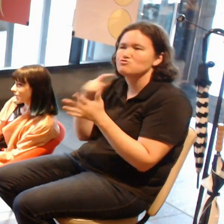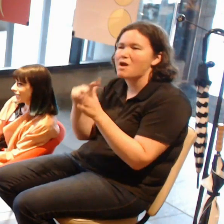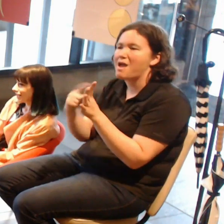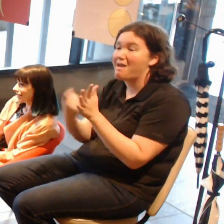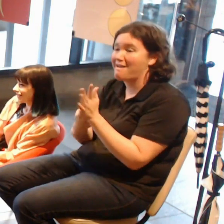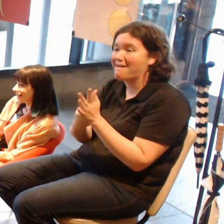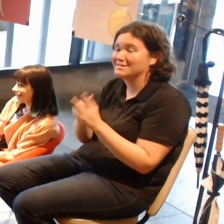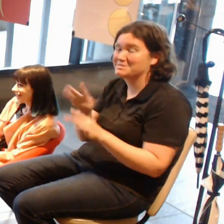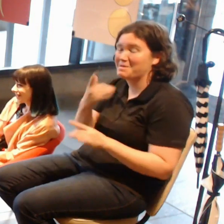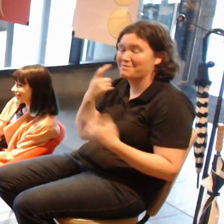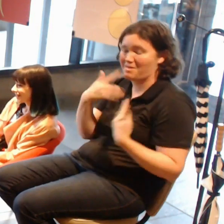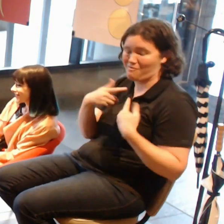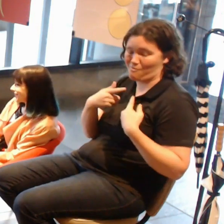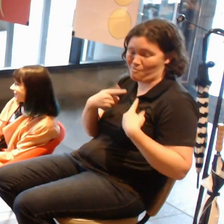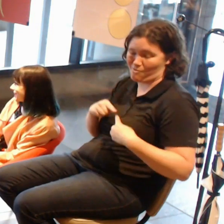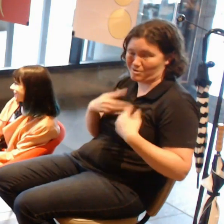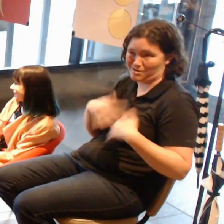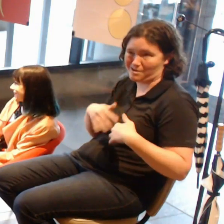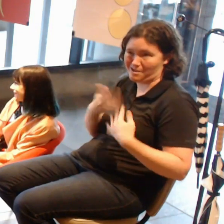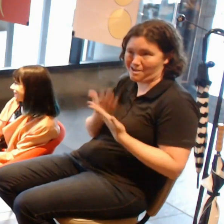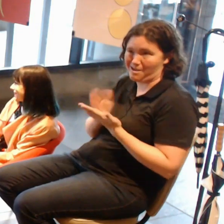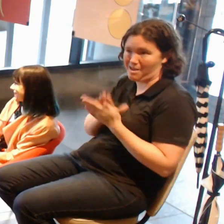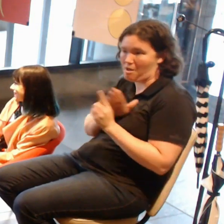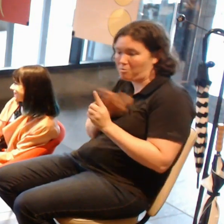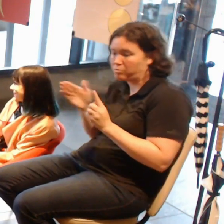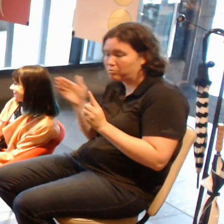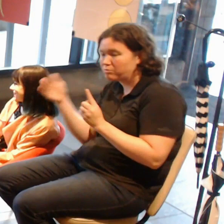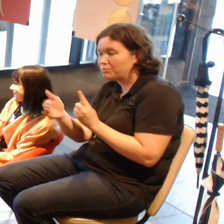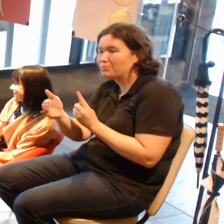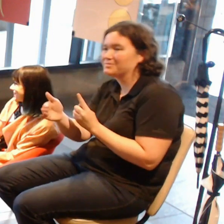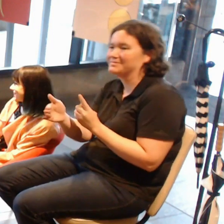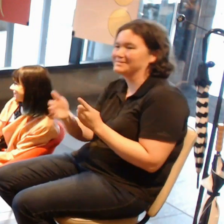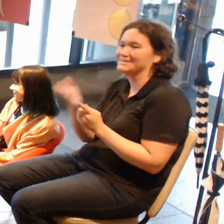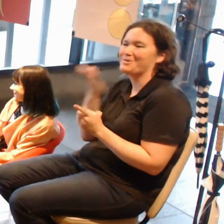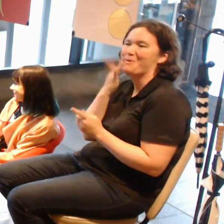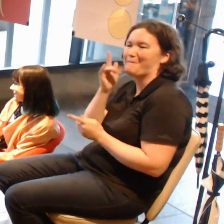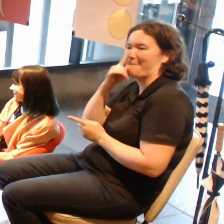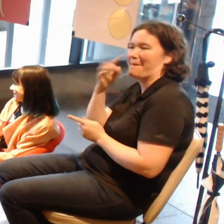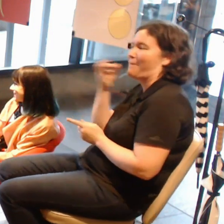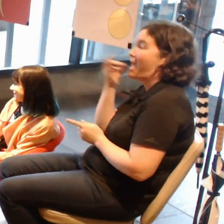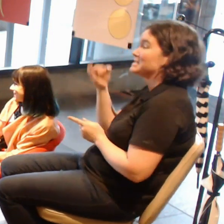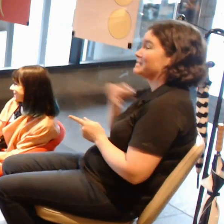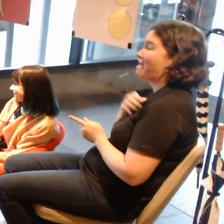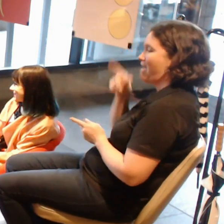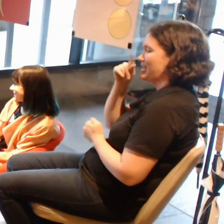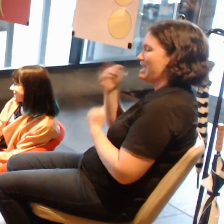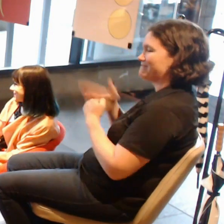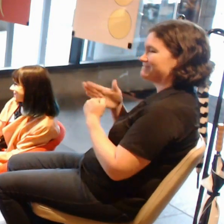The amount of times people ask me something at work and I go, "Oh, yeah. I'll fix that," and then google it and fix it for them,